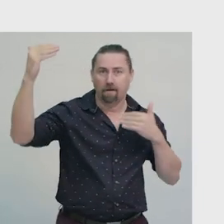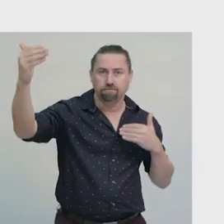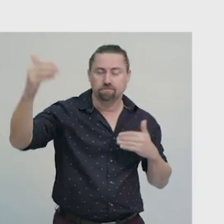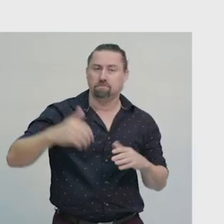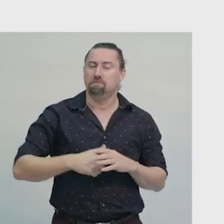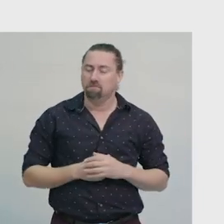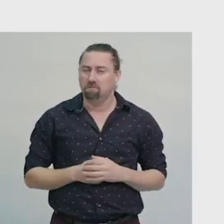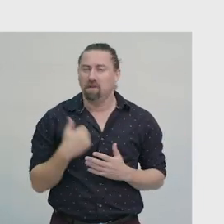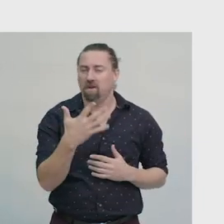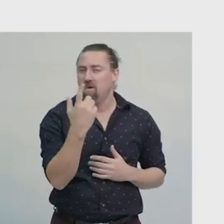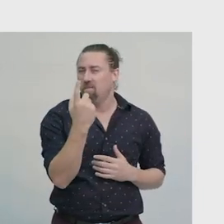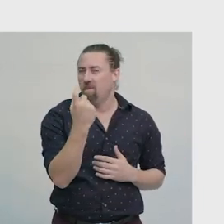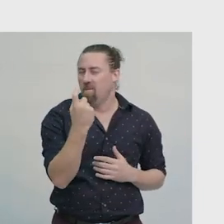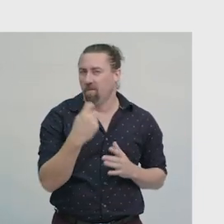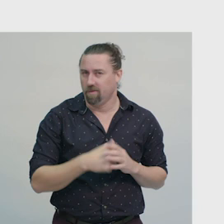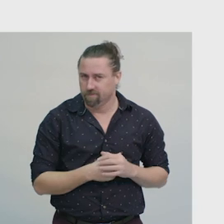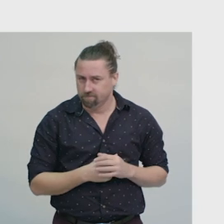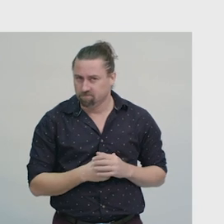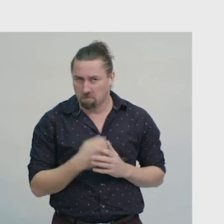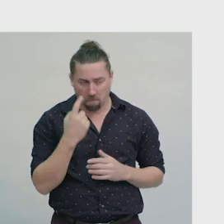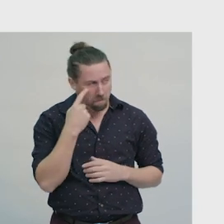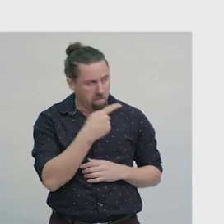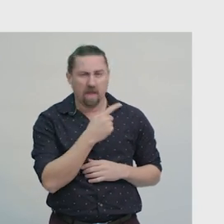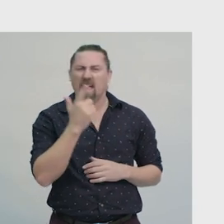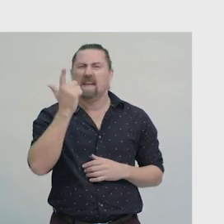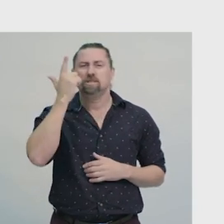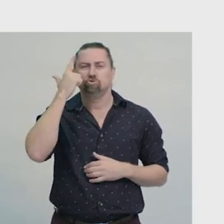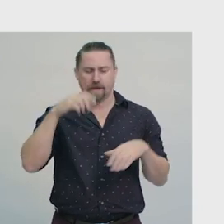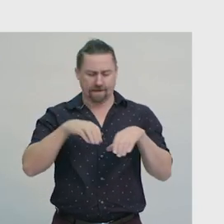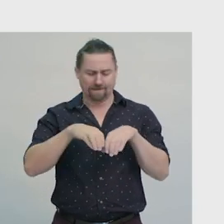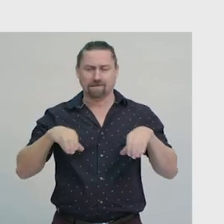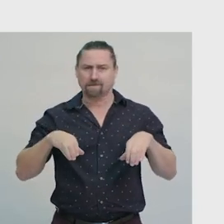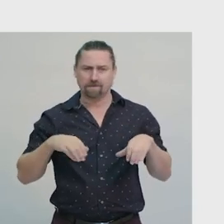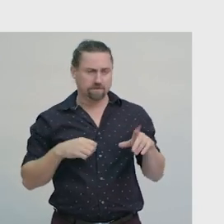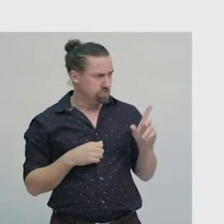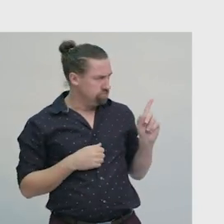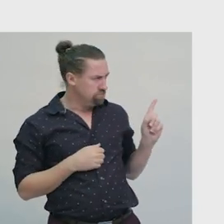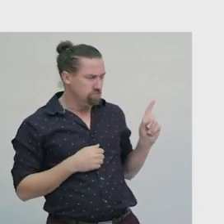Now one more. Let's use the scale to find the dimensions of the teacher’s desk.